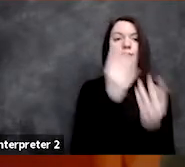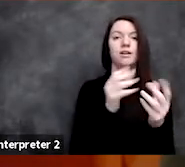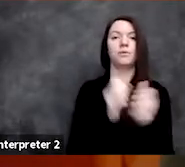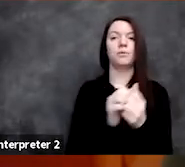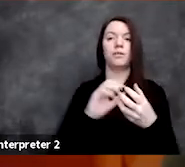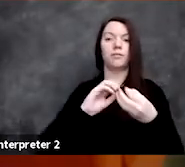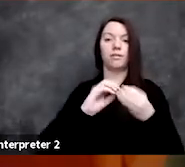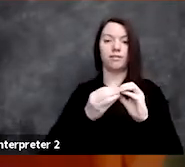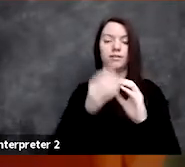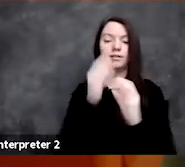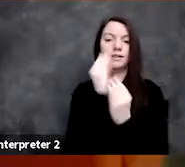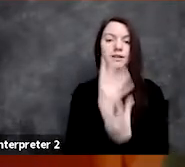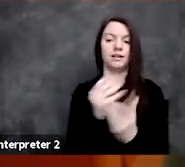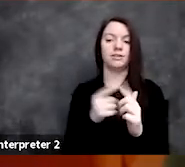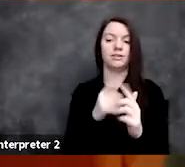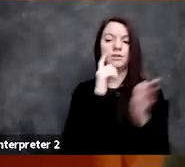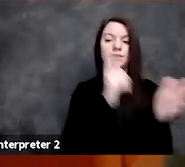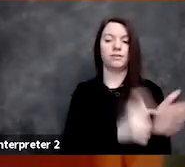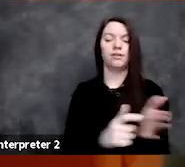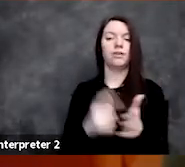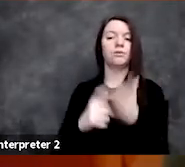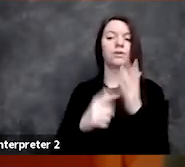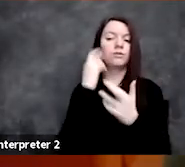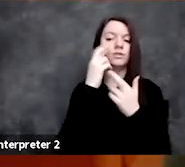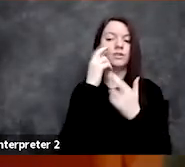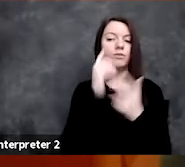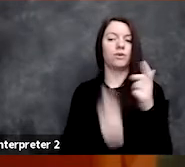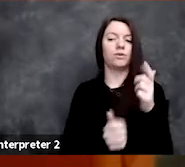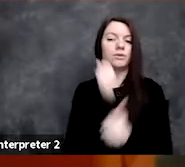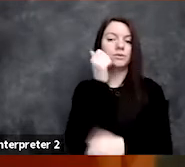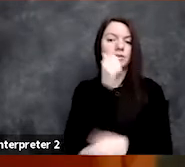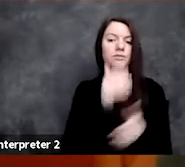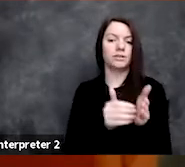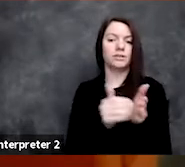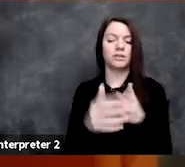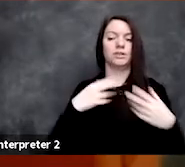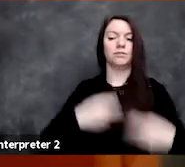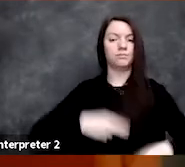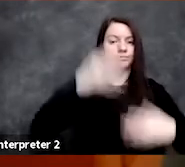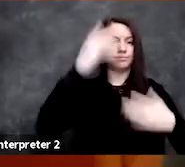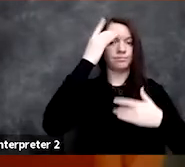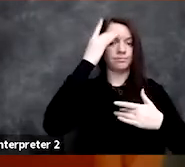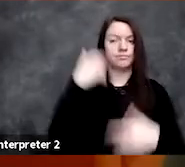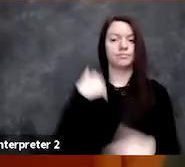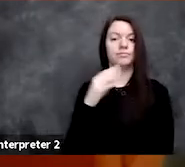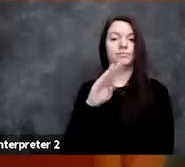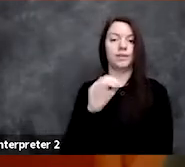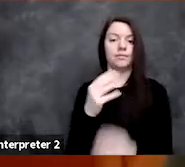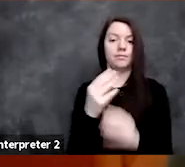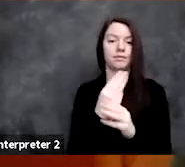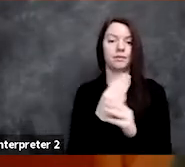to identify the causes of common human diseases. She holds a BA in Mathematics from Harvard,